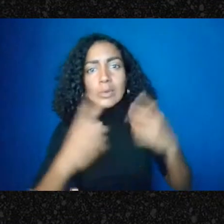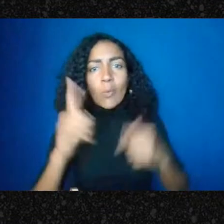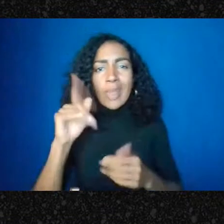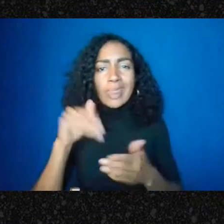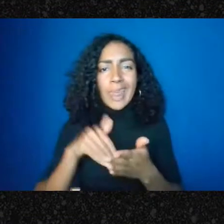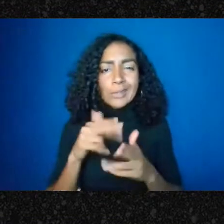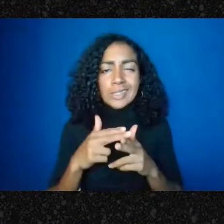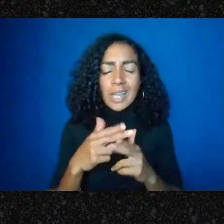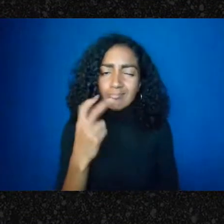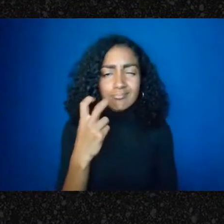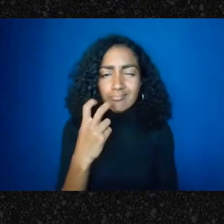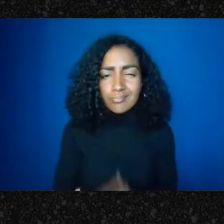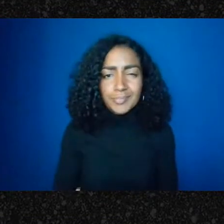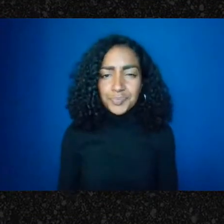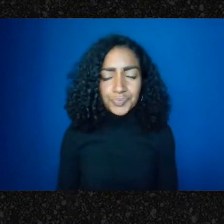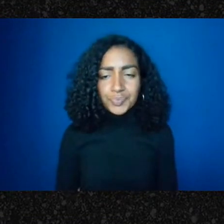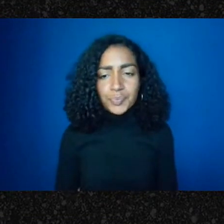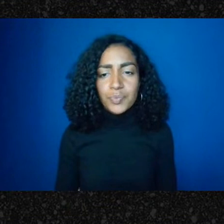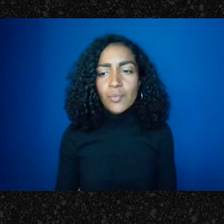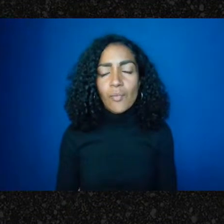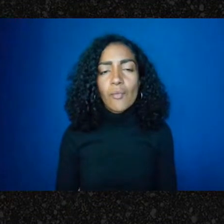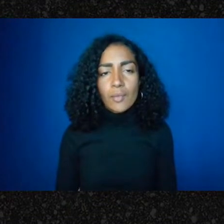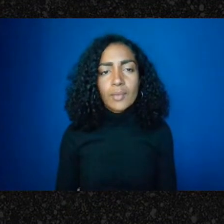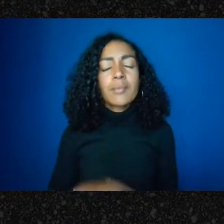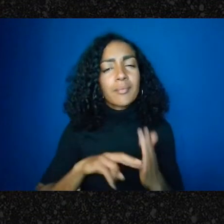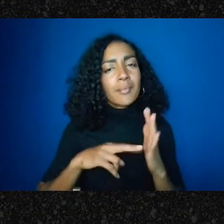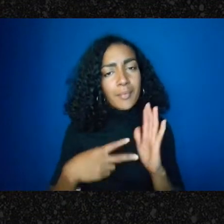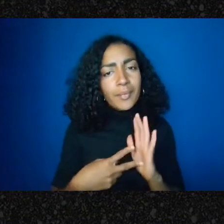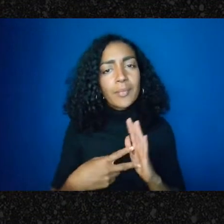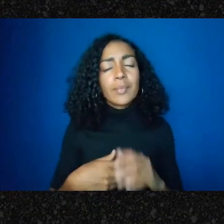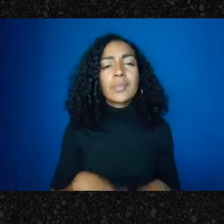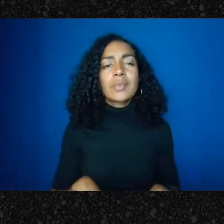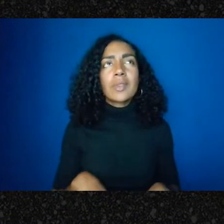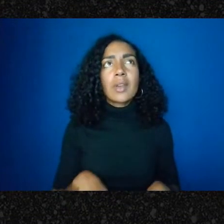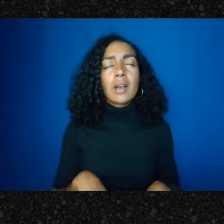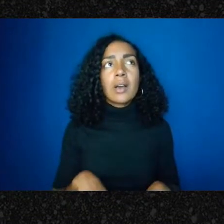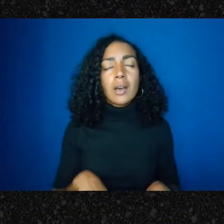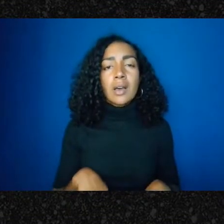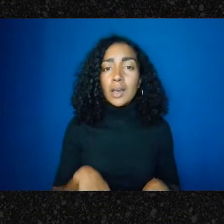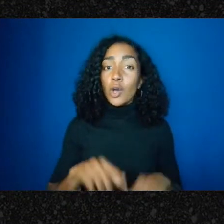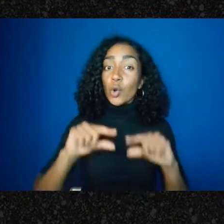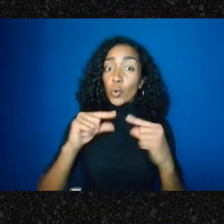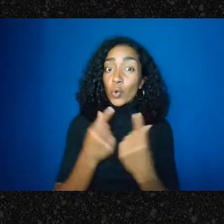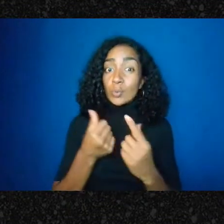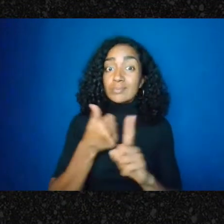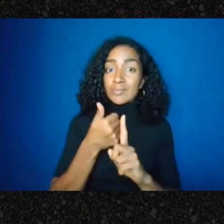I think it's really a big risk for-for groups that want to be 501c3 that hold themselves out as sort